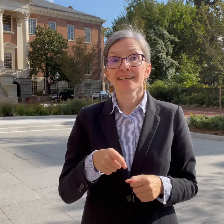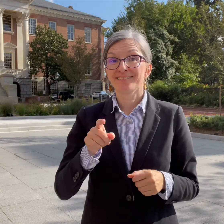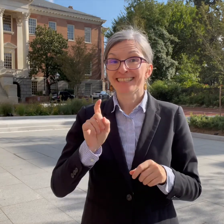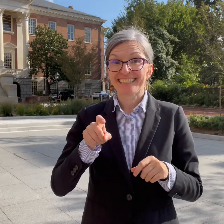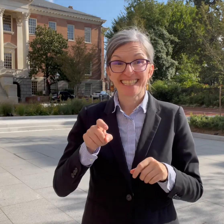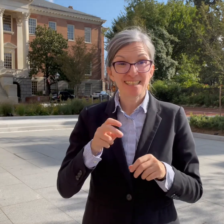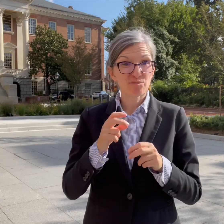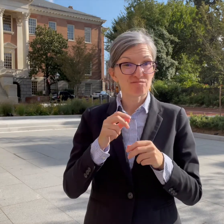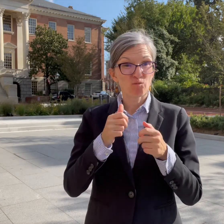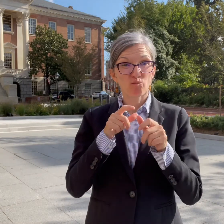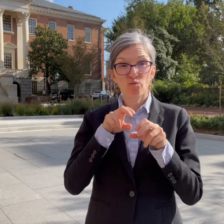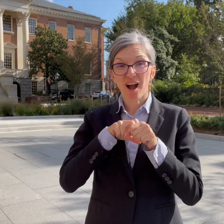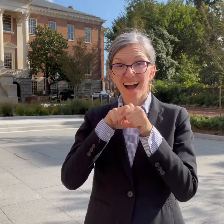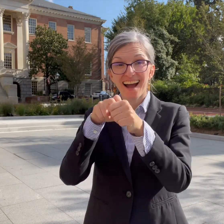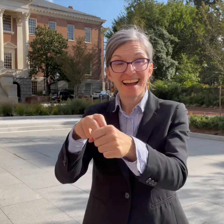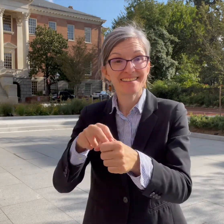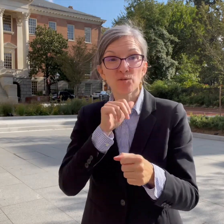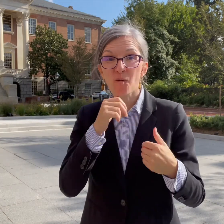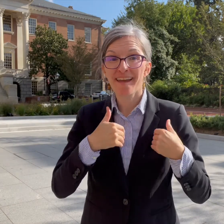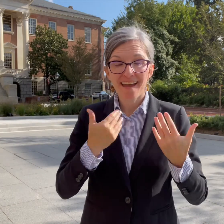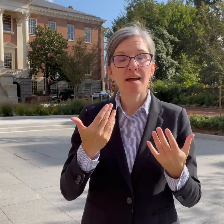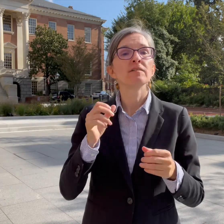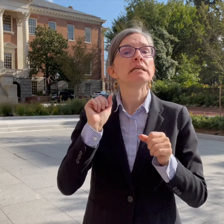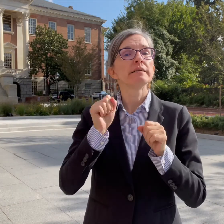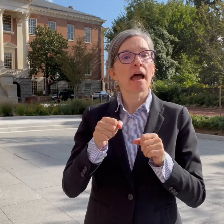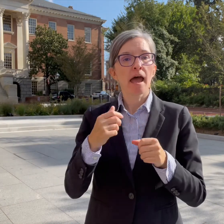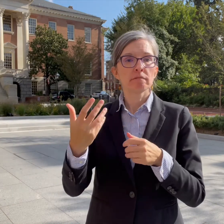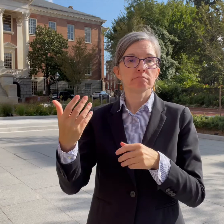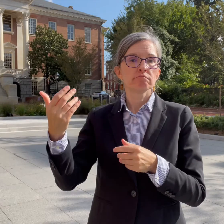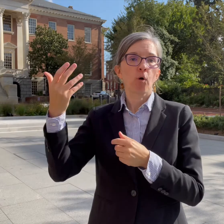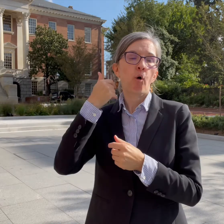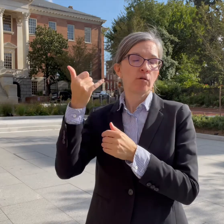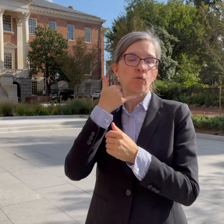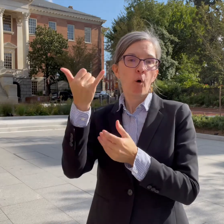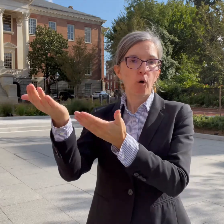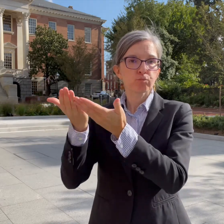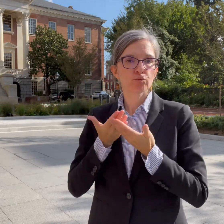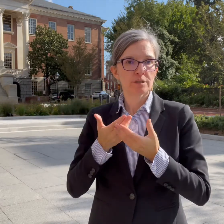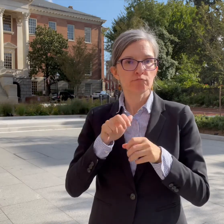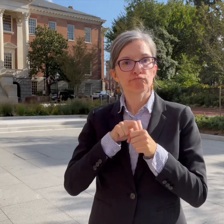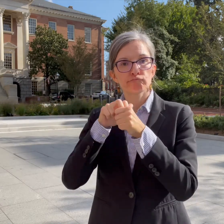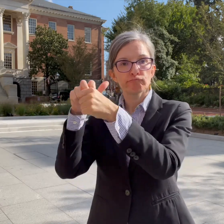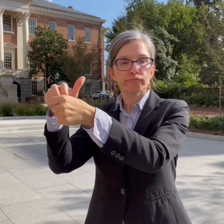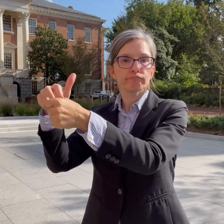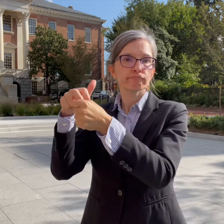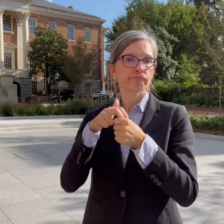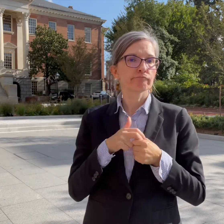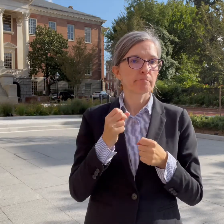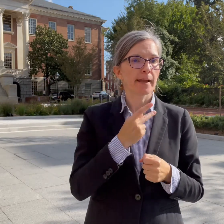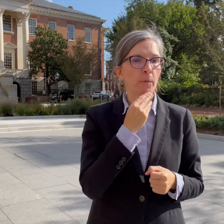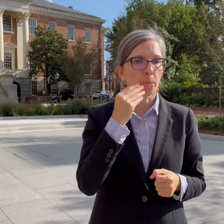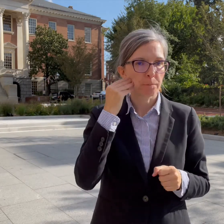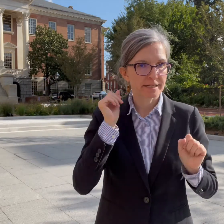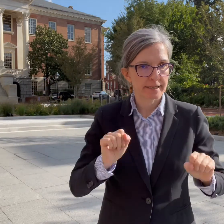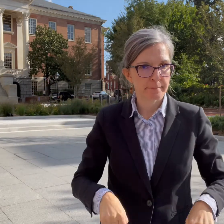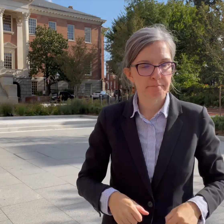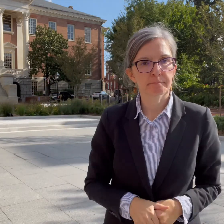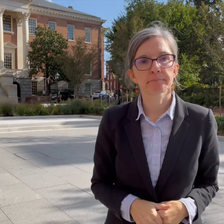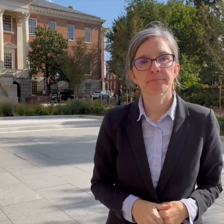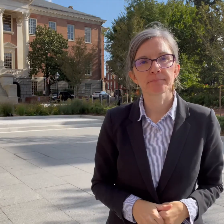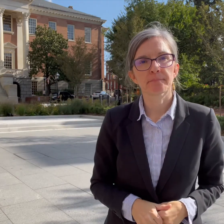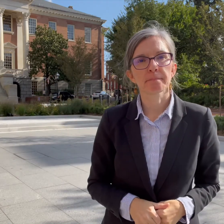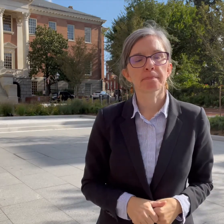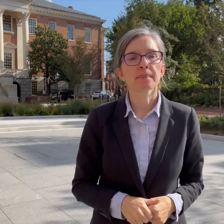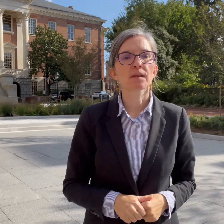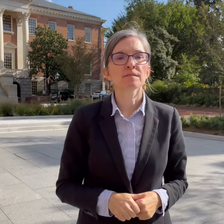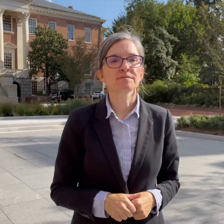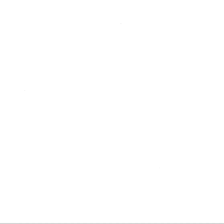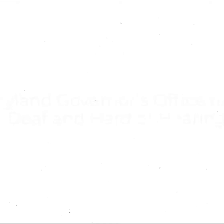Ride-shares assistance - need a ride to and from vaccine appointment